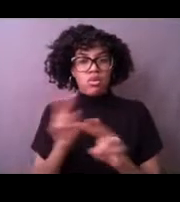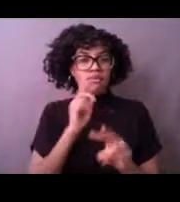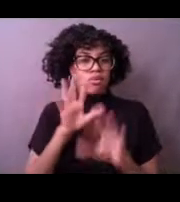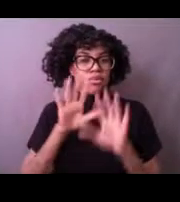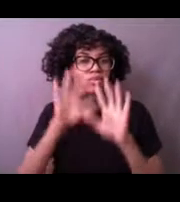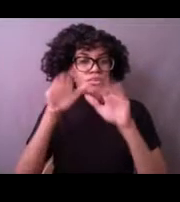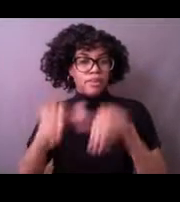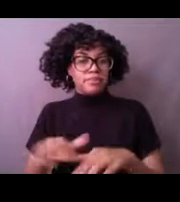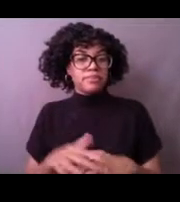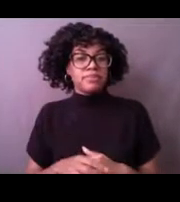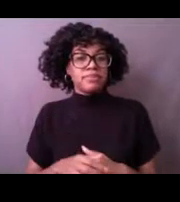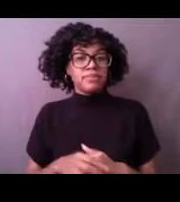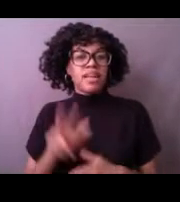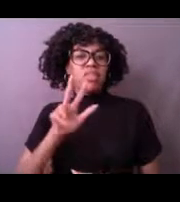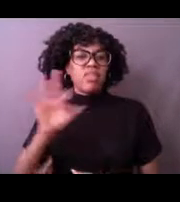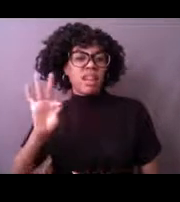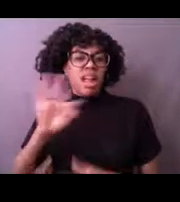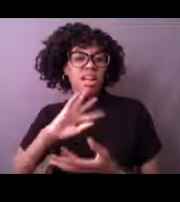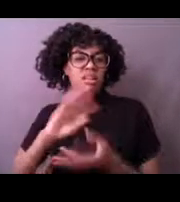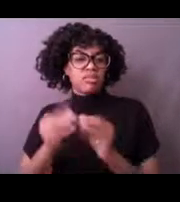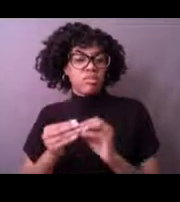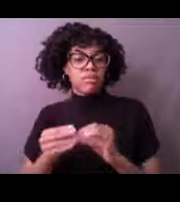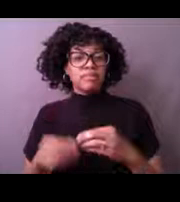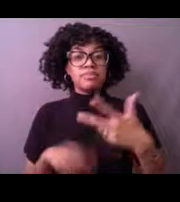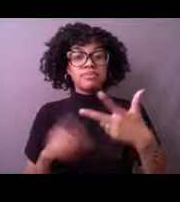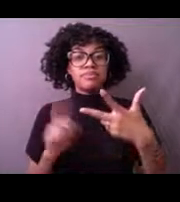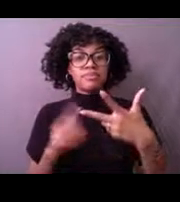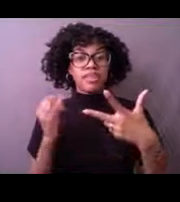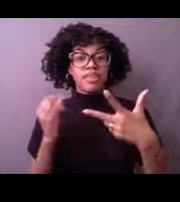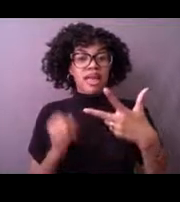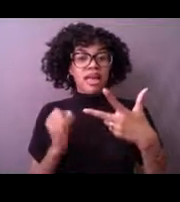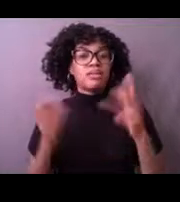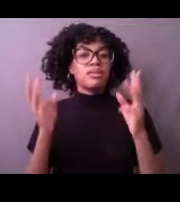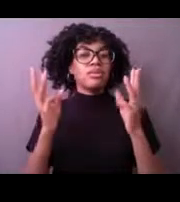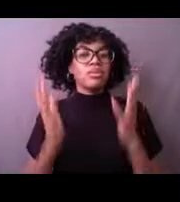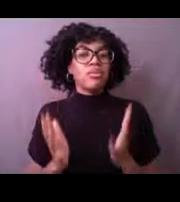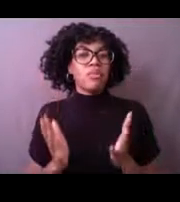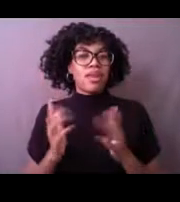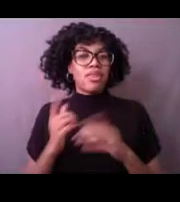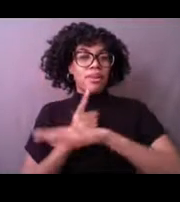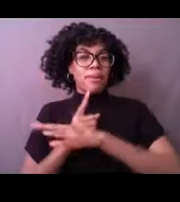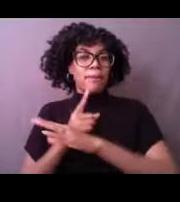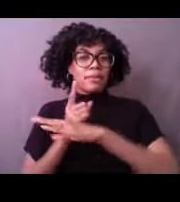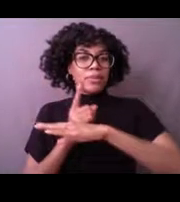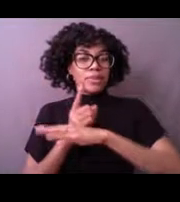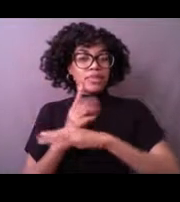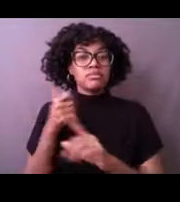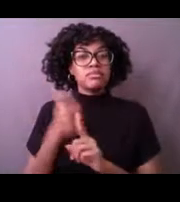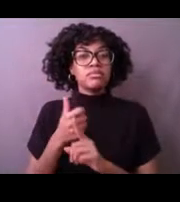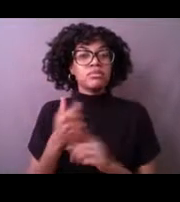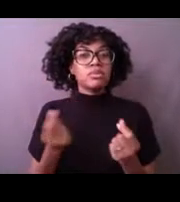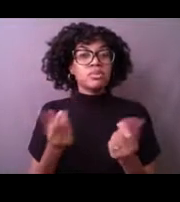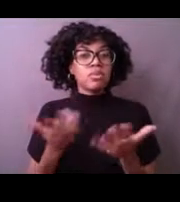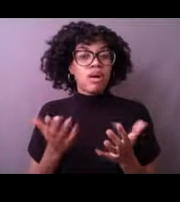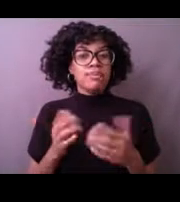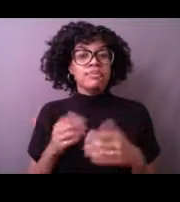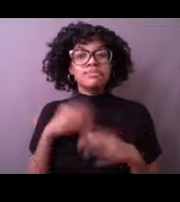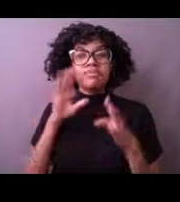And lastly, we'll talk about weather buoys. And these focus on weather events out in the ocean,